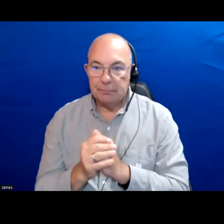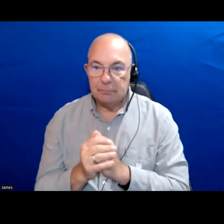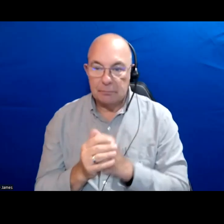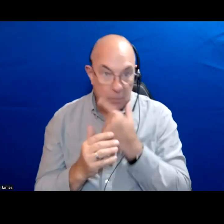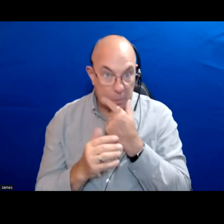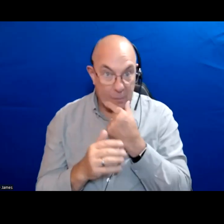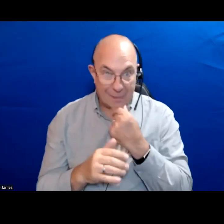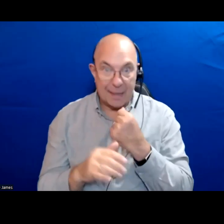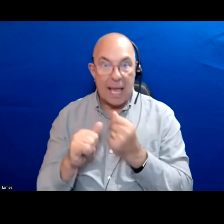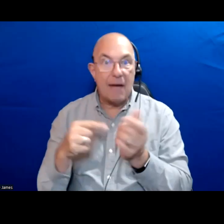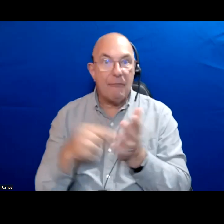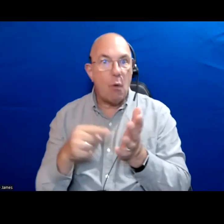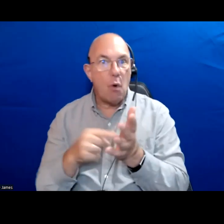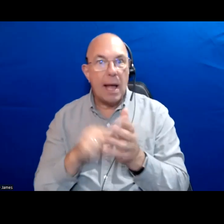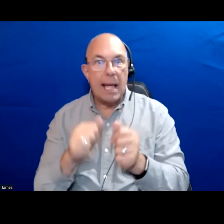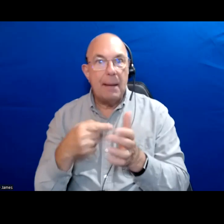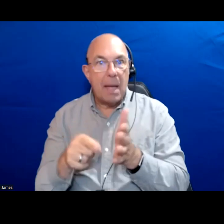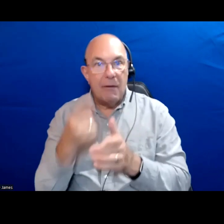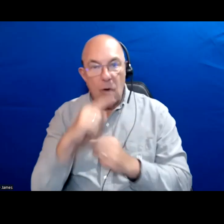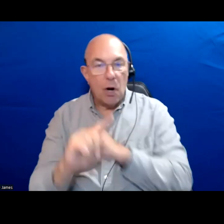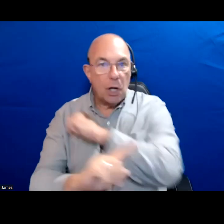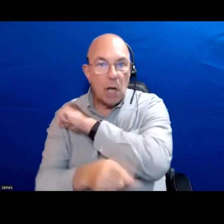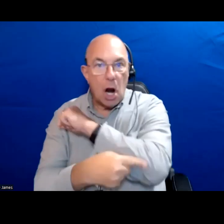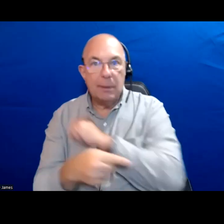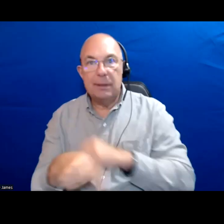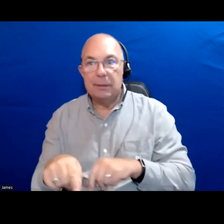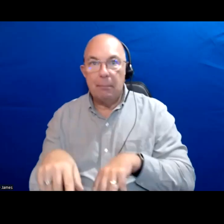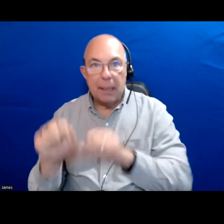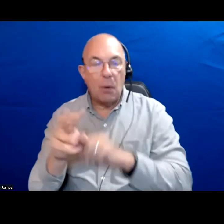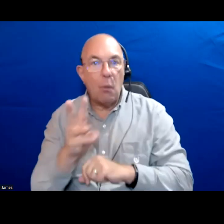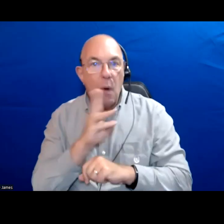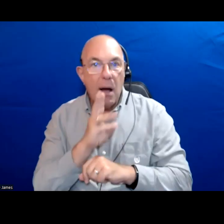Affordable amenities, being able to pay for garbage pickup and water without seeing those